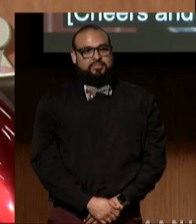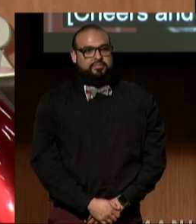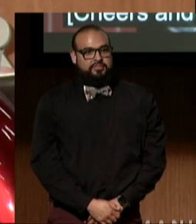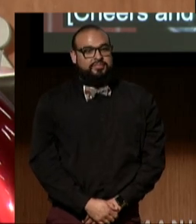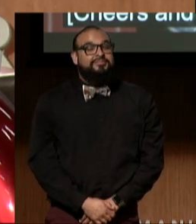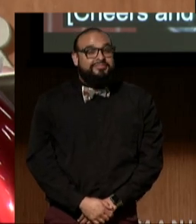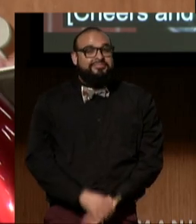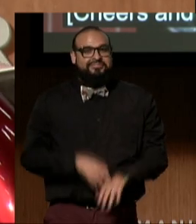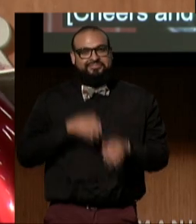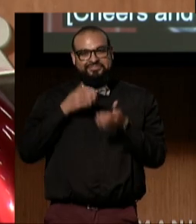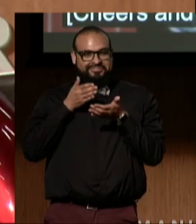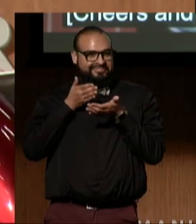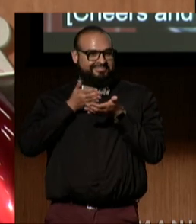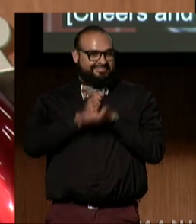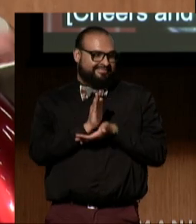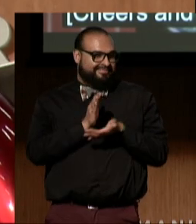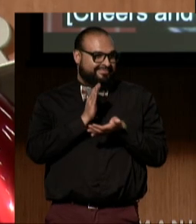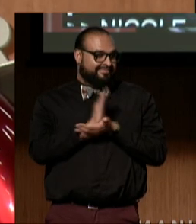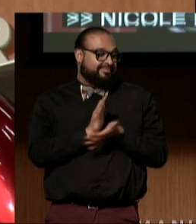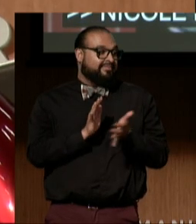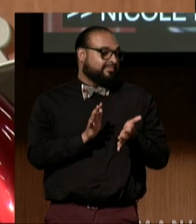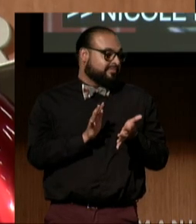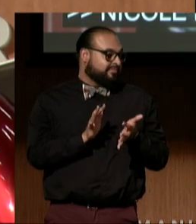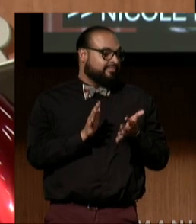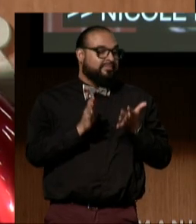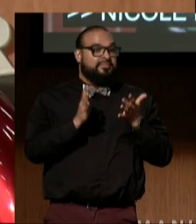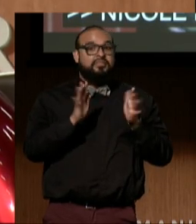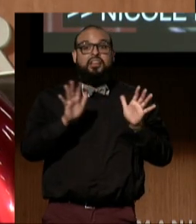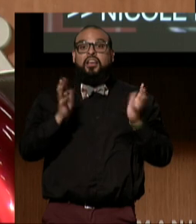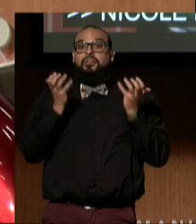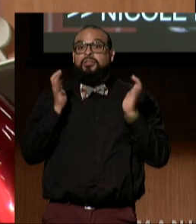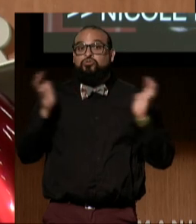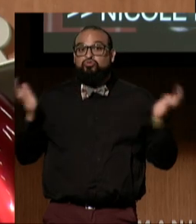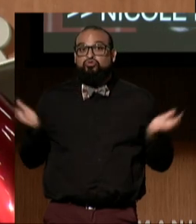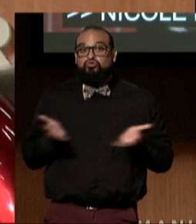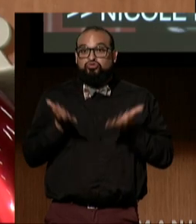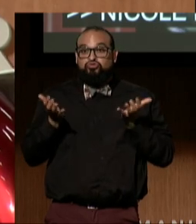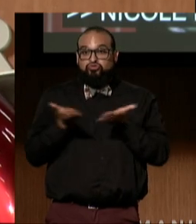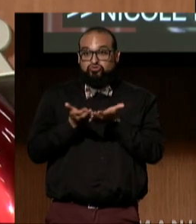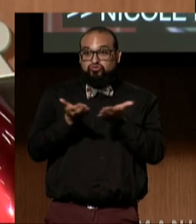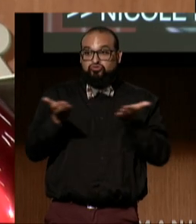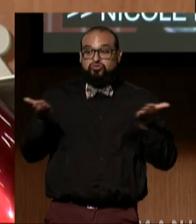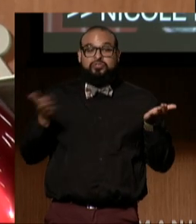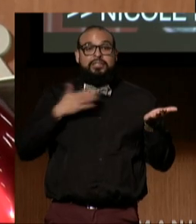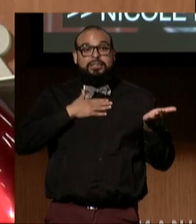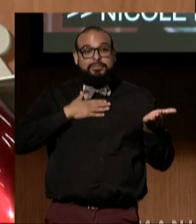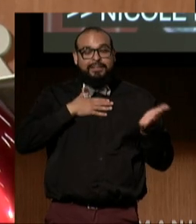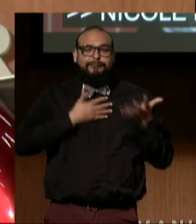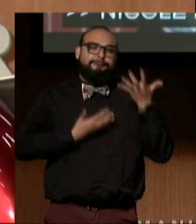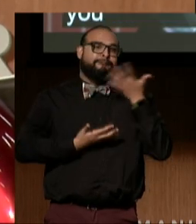All right. I want to encourage you, please mingle, enjoy each other.